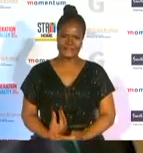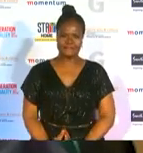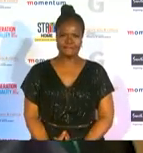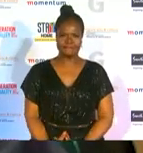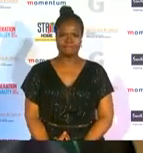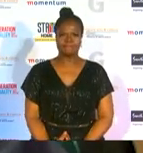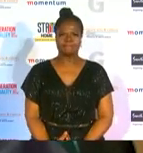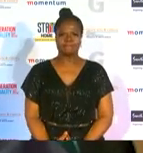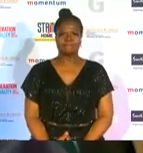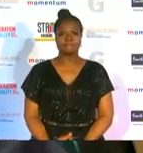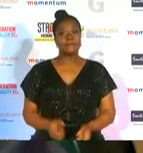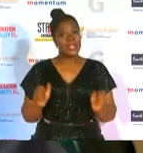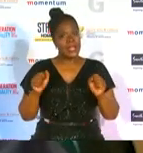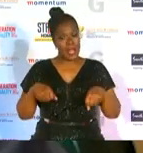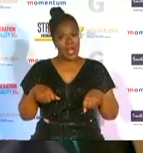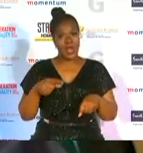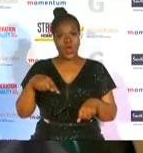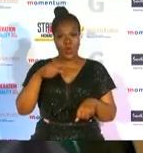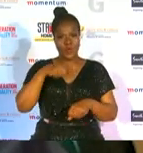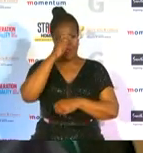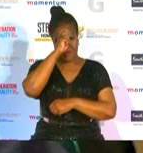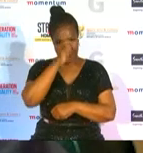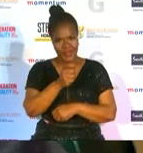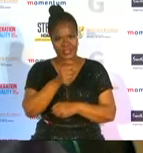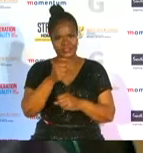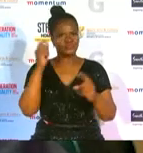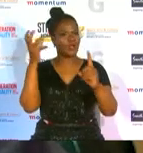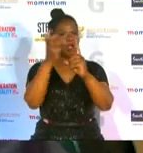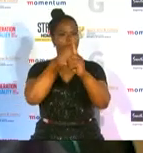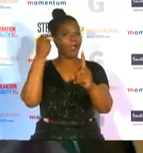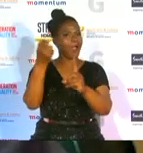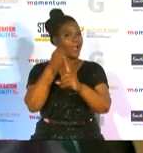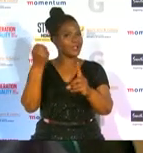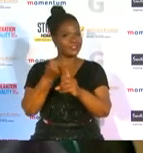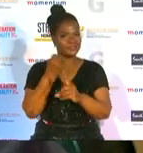we recognize the achievements of a formidable cater of women athletes